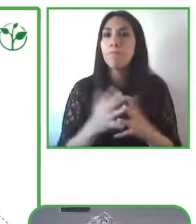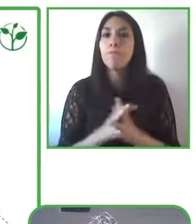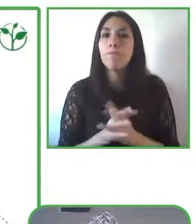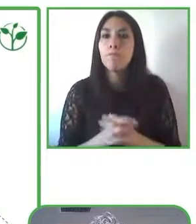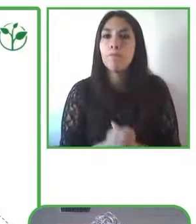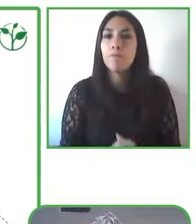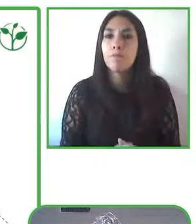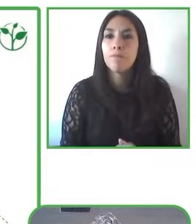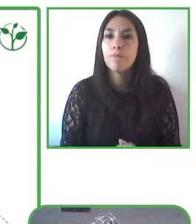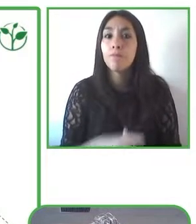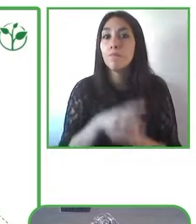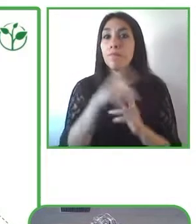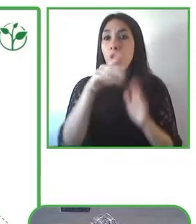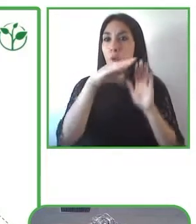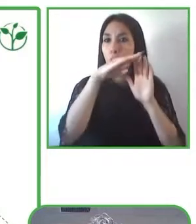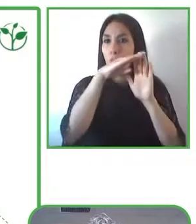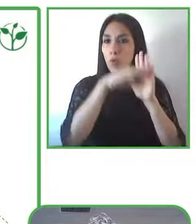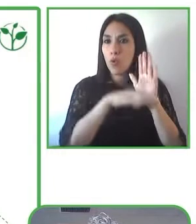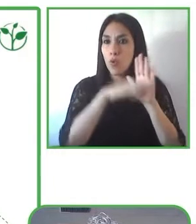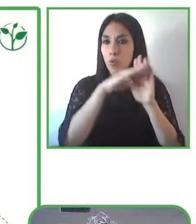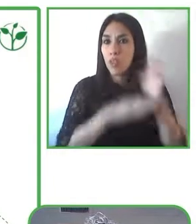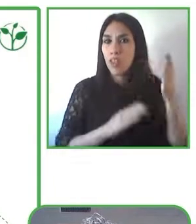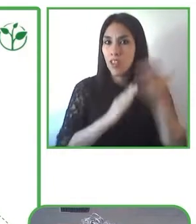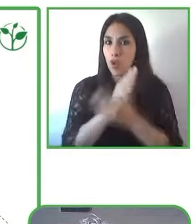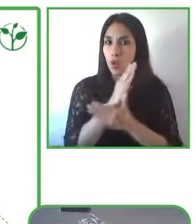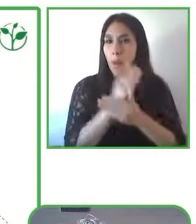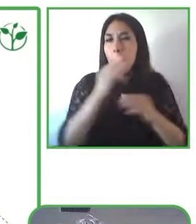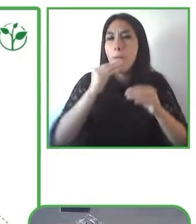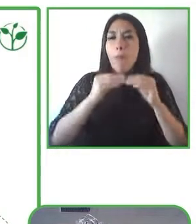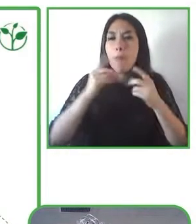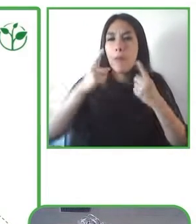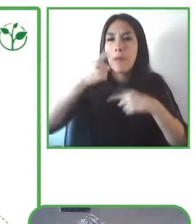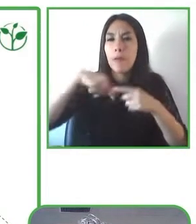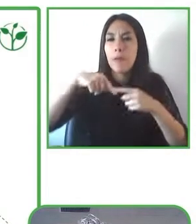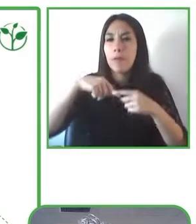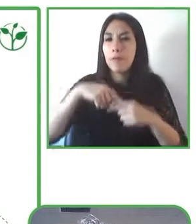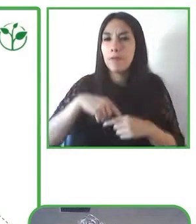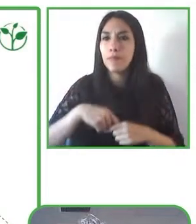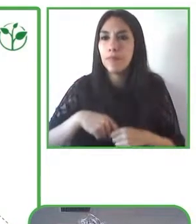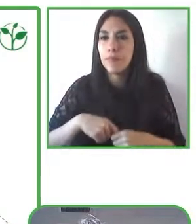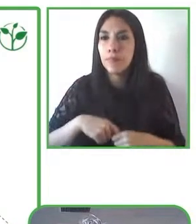and we developed this disability program to face that problem that I mentioned that's why